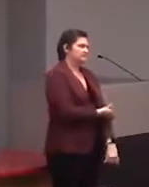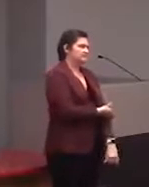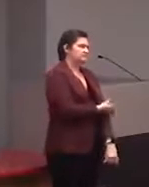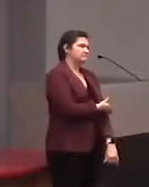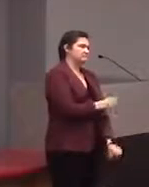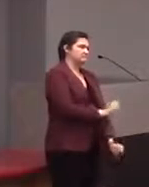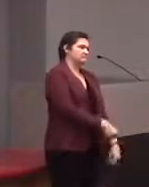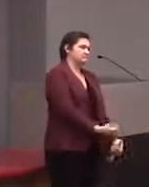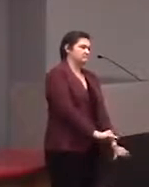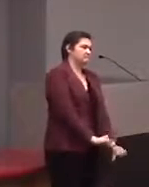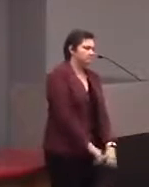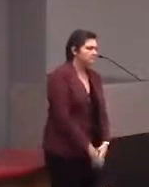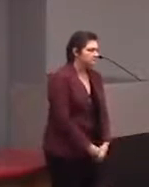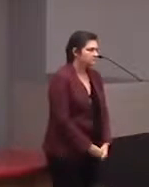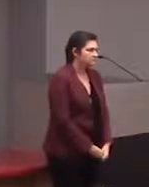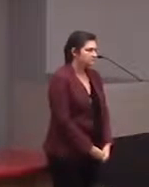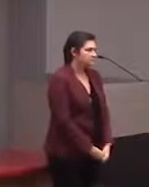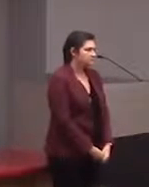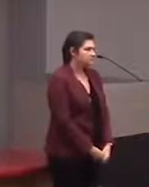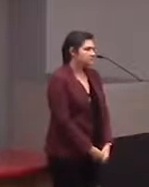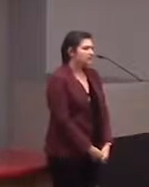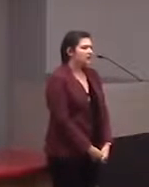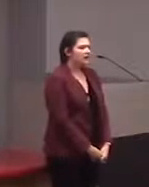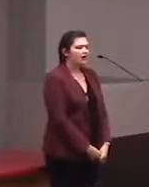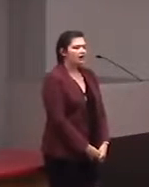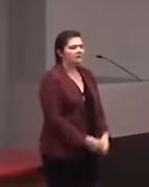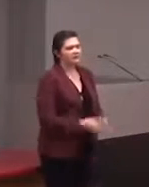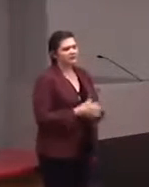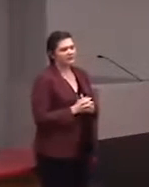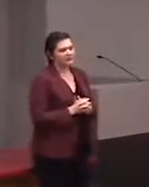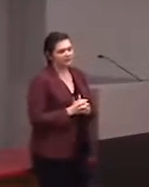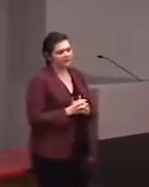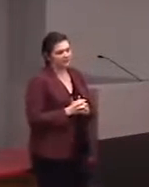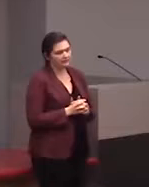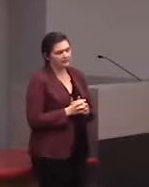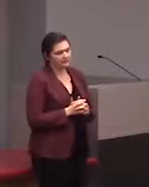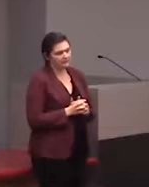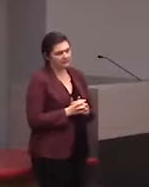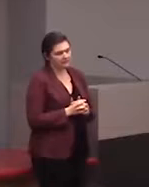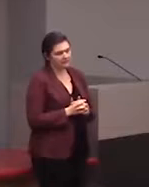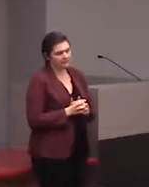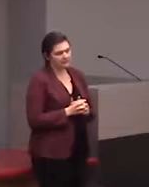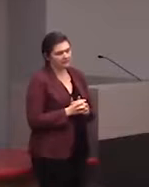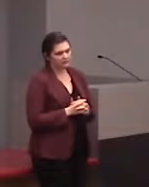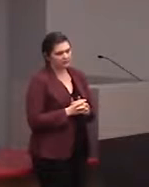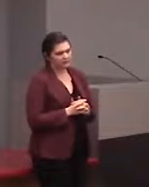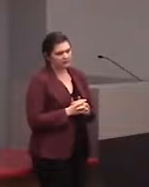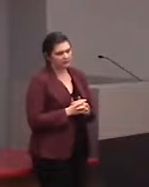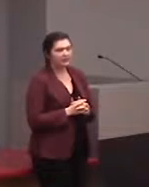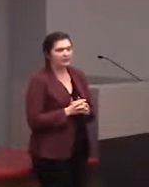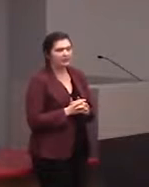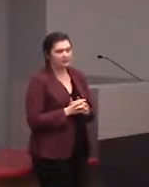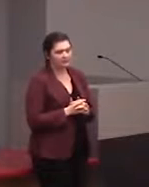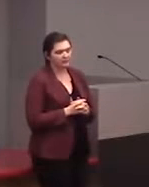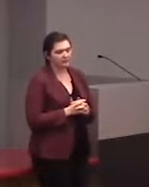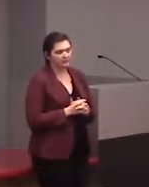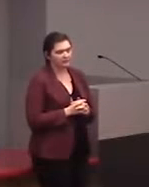[Charisse] Another thing, also, is I think that... I think it'd probably be beneficial for you to get involved with a deaf professional that would know more.